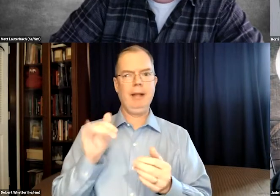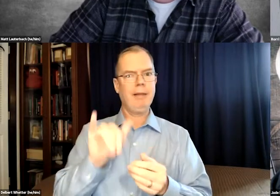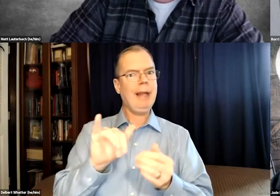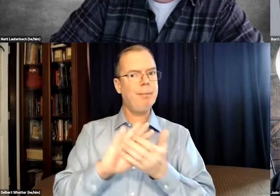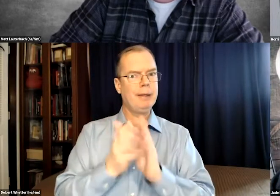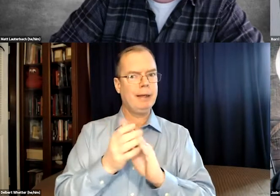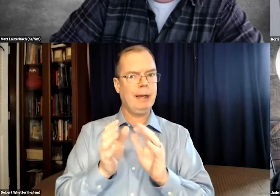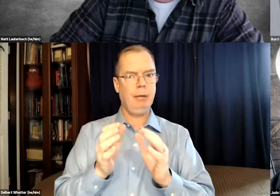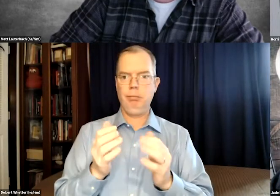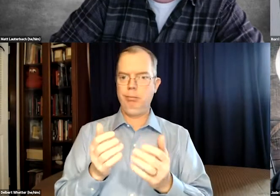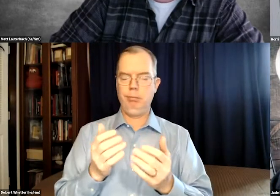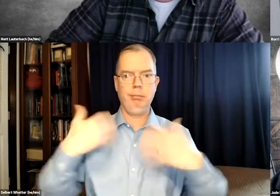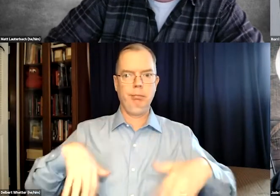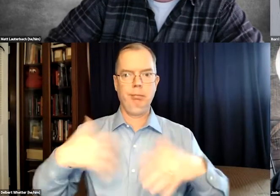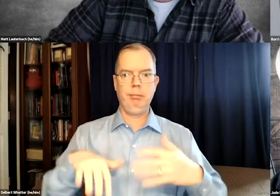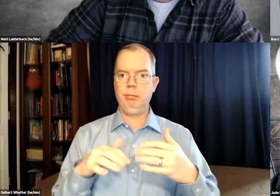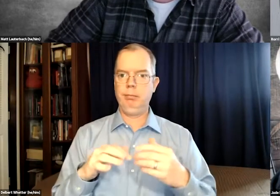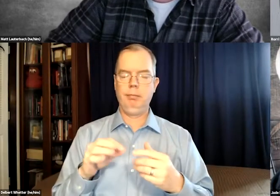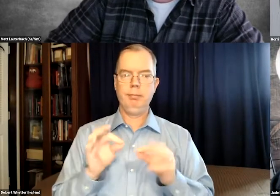And so it's the same thing with captioning. That becomes